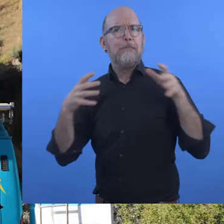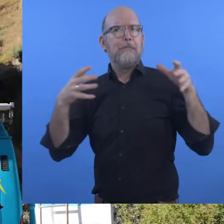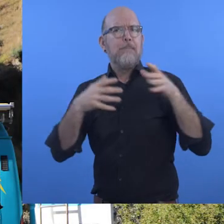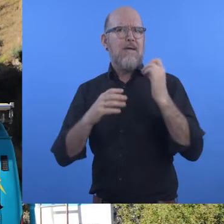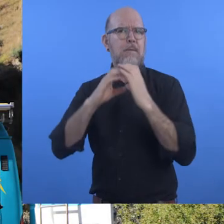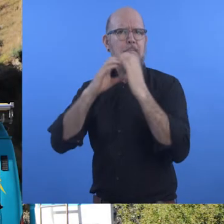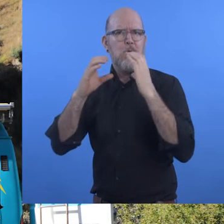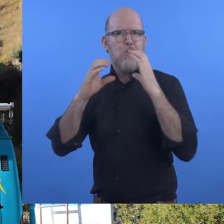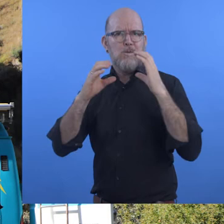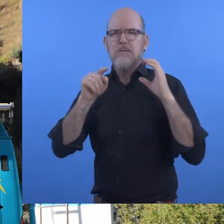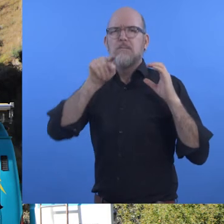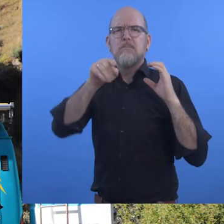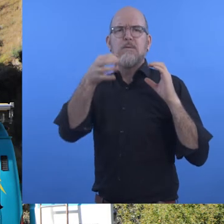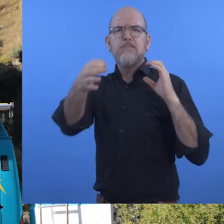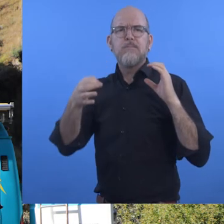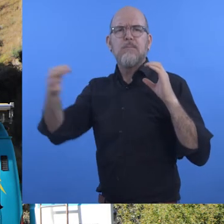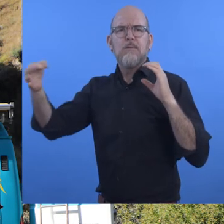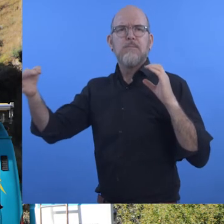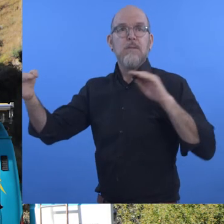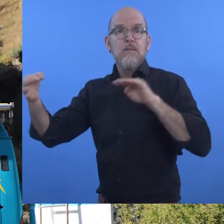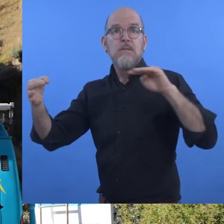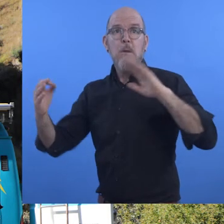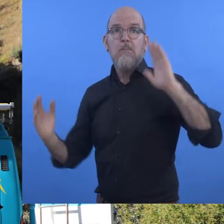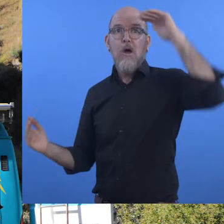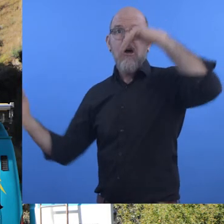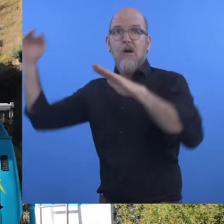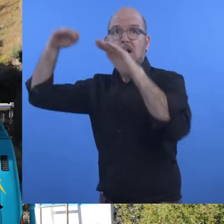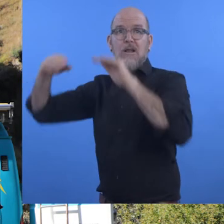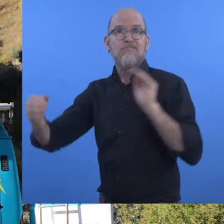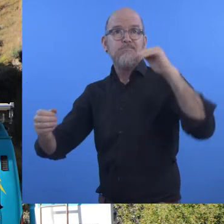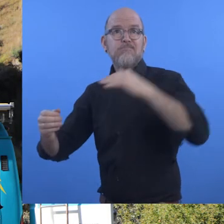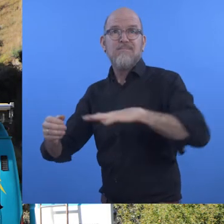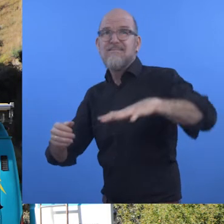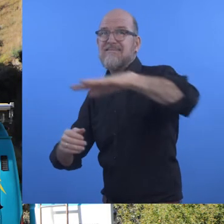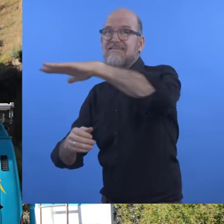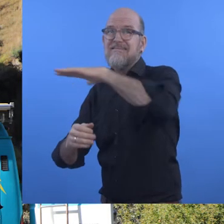village to village in an accessible bus to provide services in India's mountainous